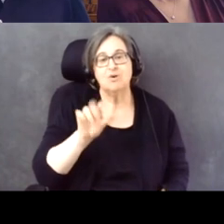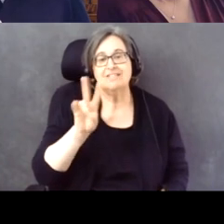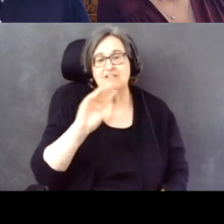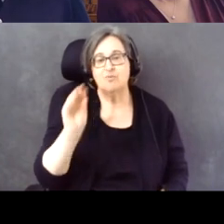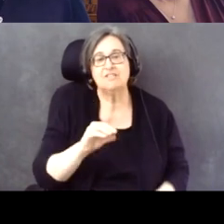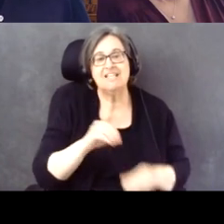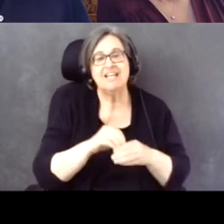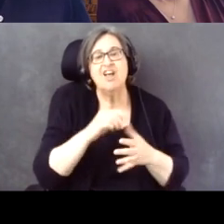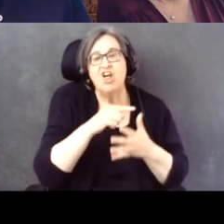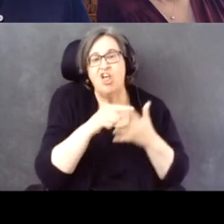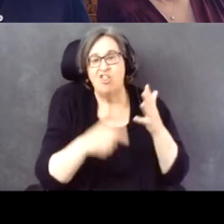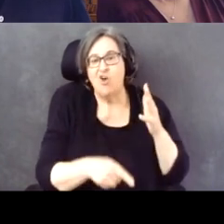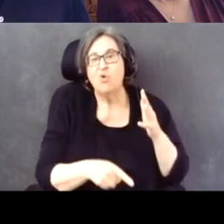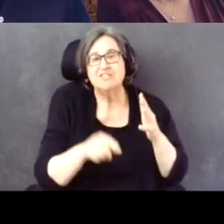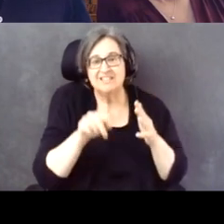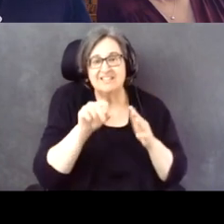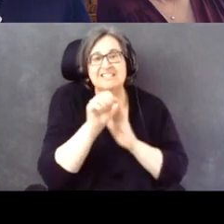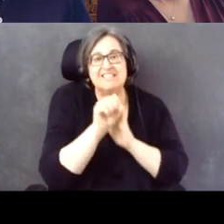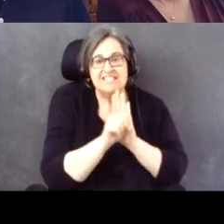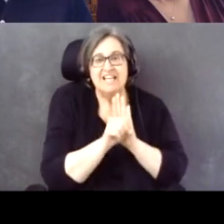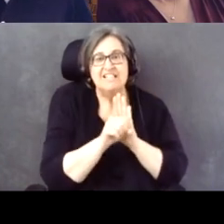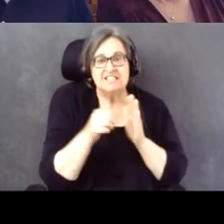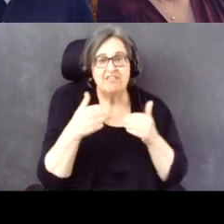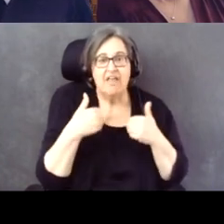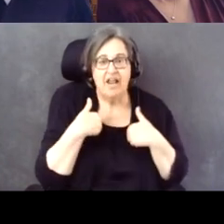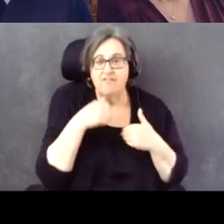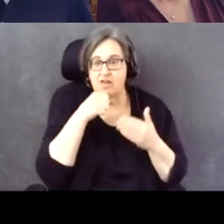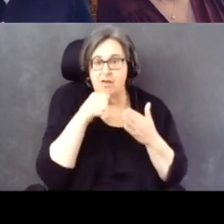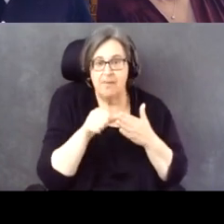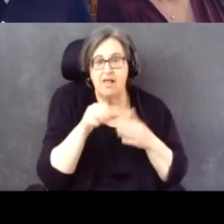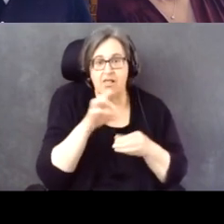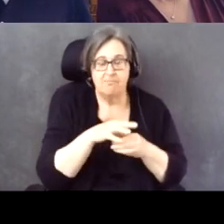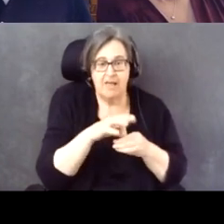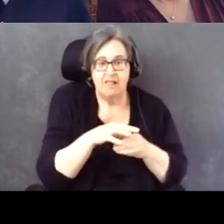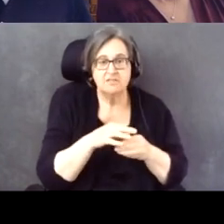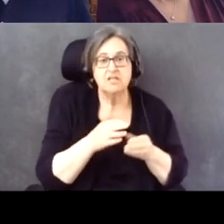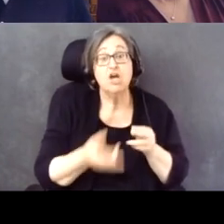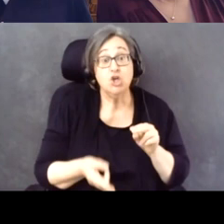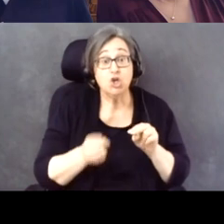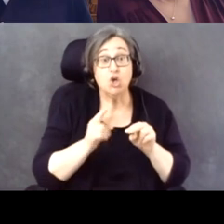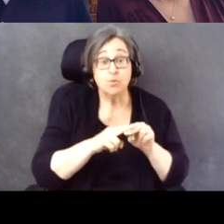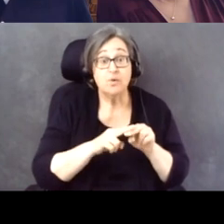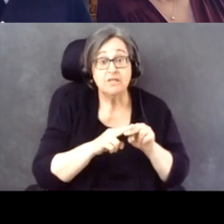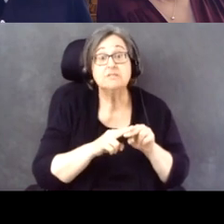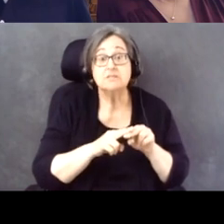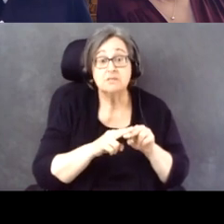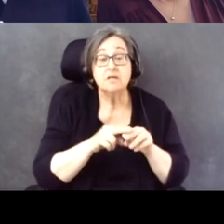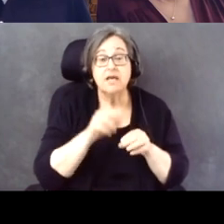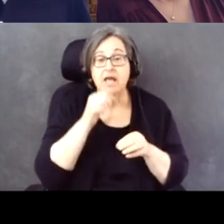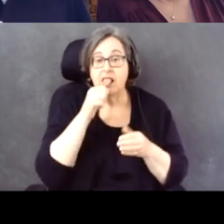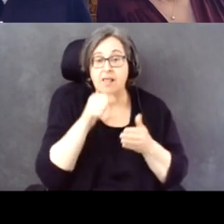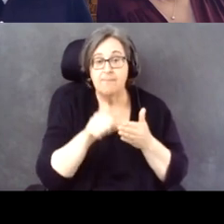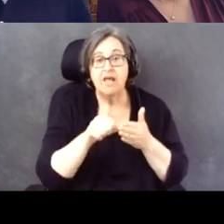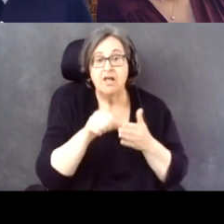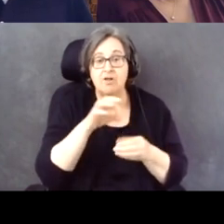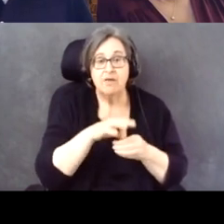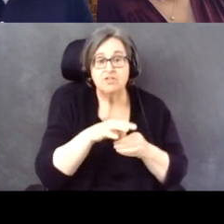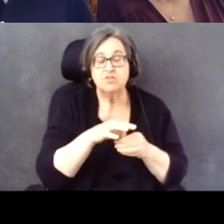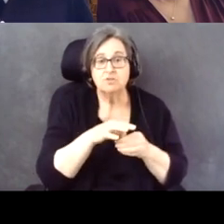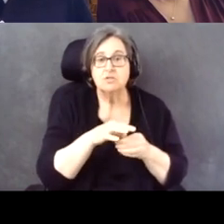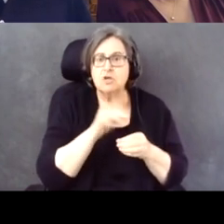So the increase in access to mail ballot seemed to help turn out for people with and people